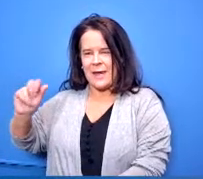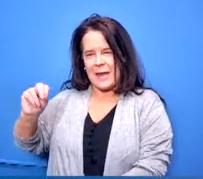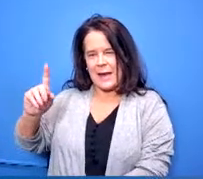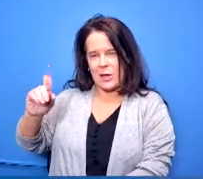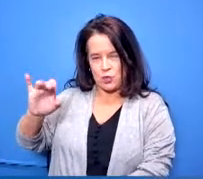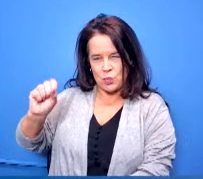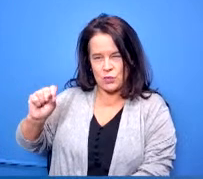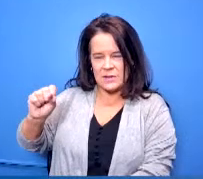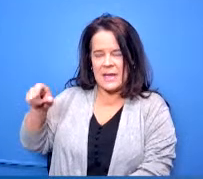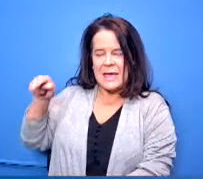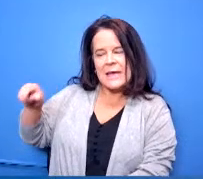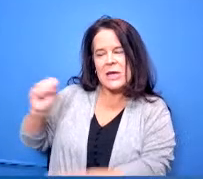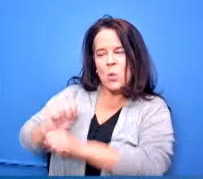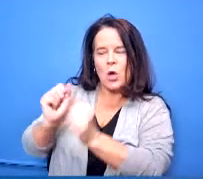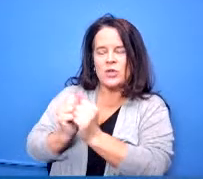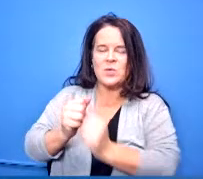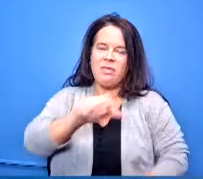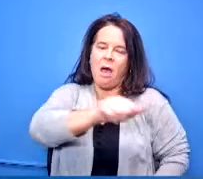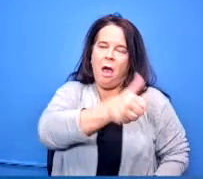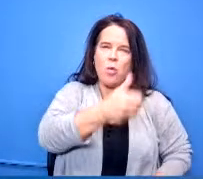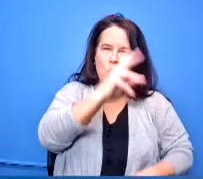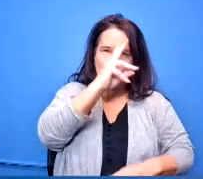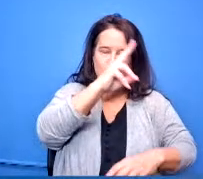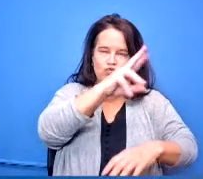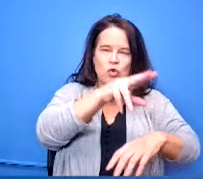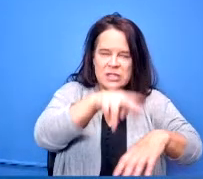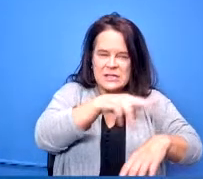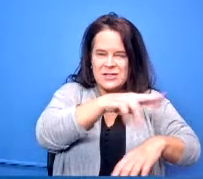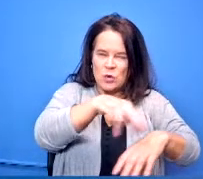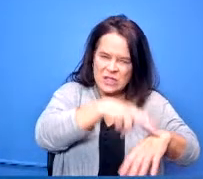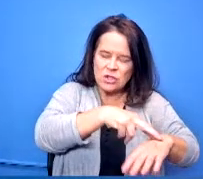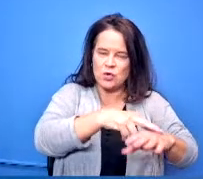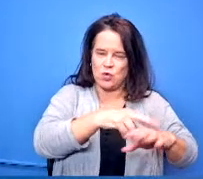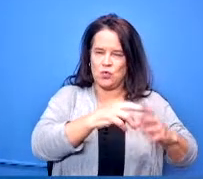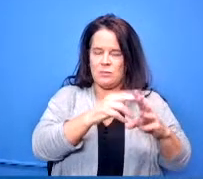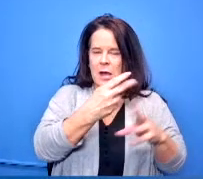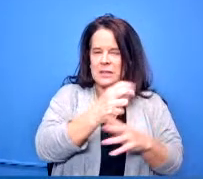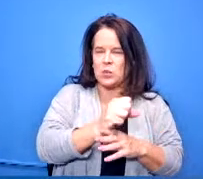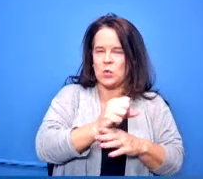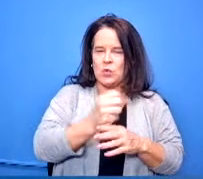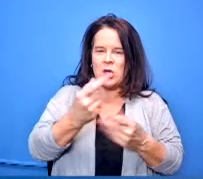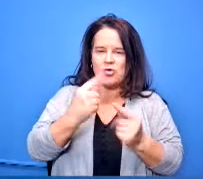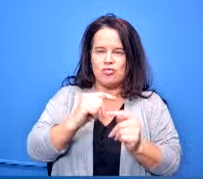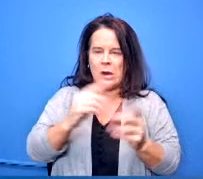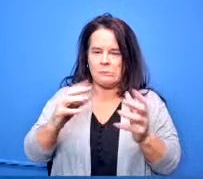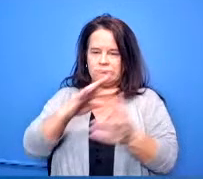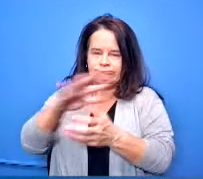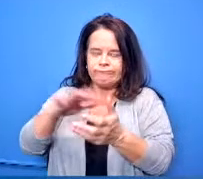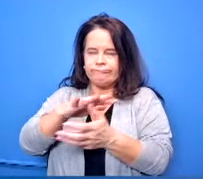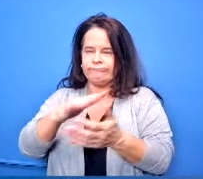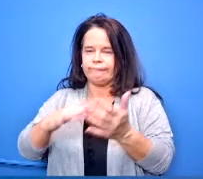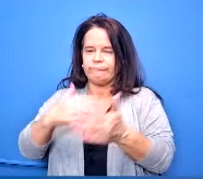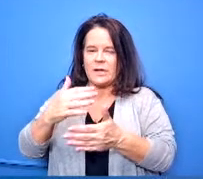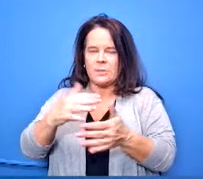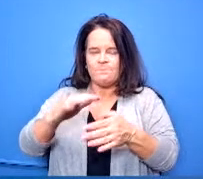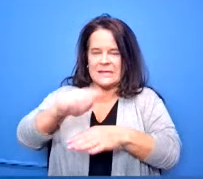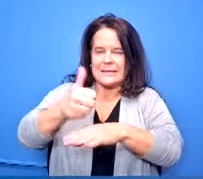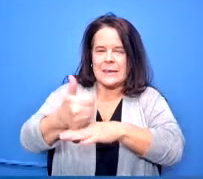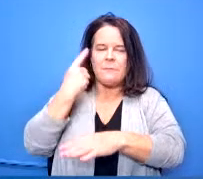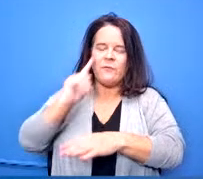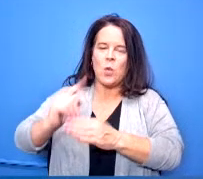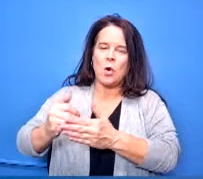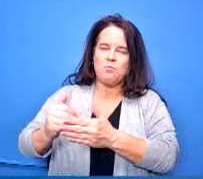trying to connect industry with students and engage them in pre-apprenticeships and also viable